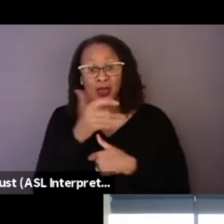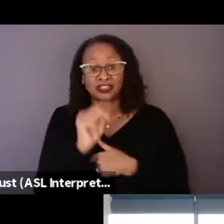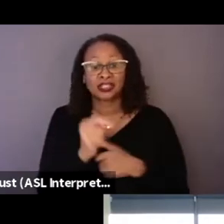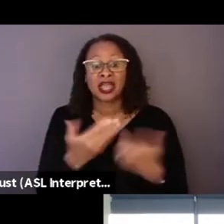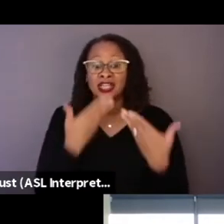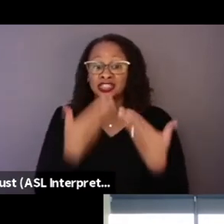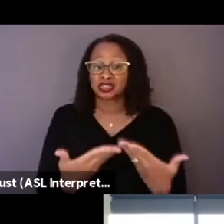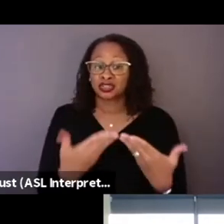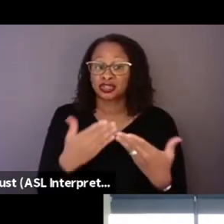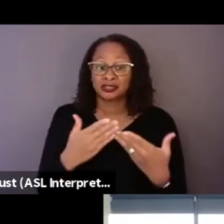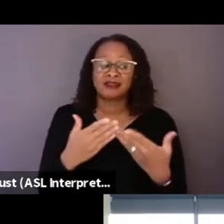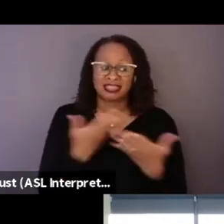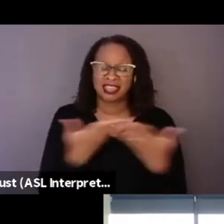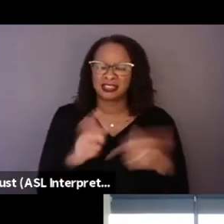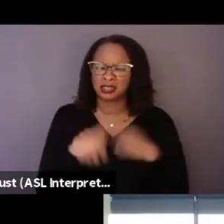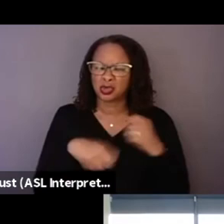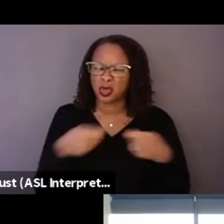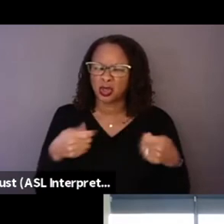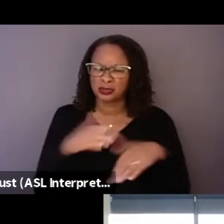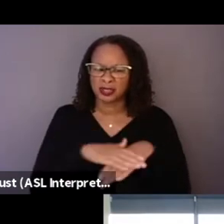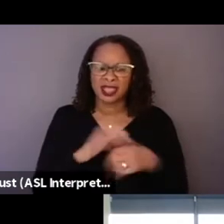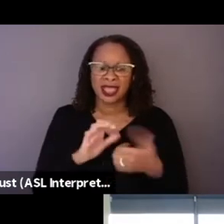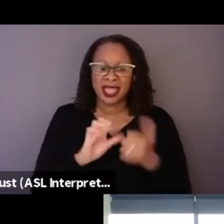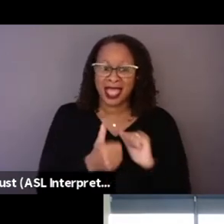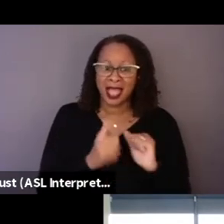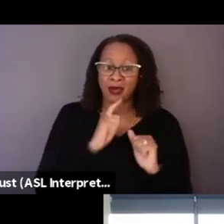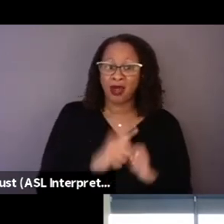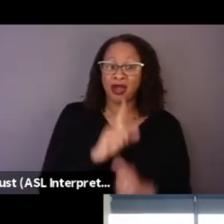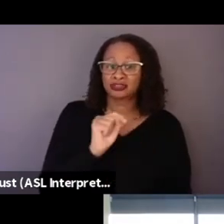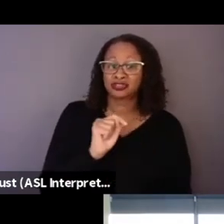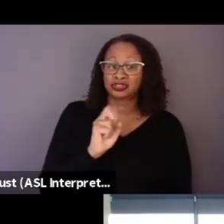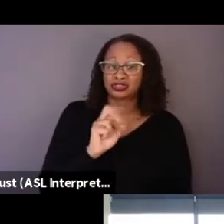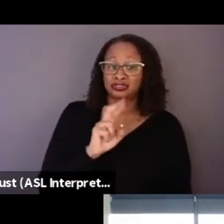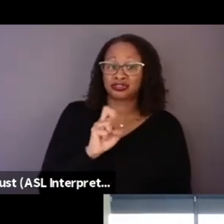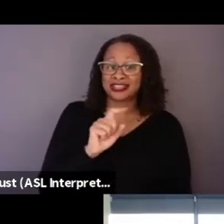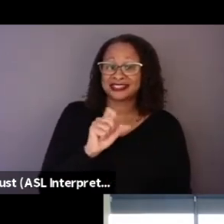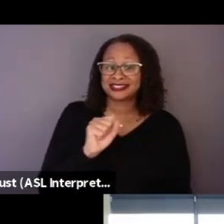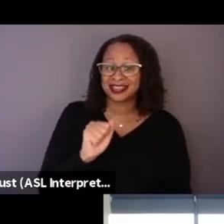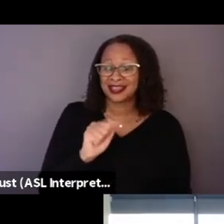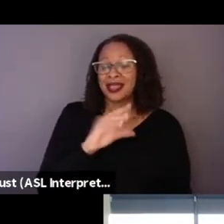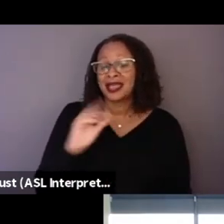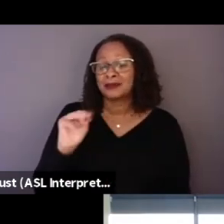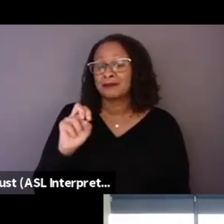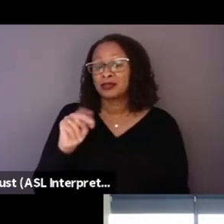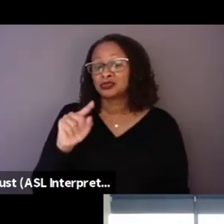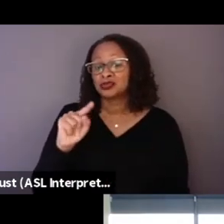which is how are Teresa and Montoya doing these days? And what do they think of the film?